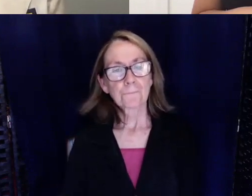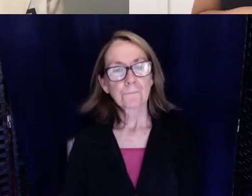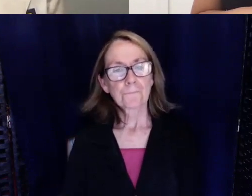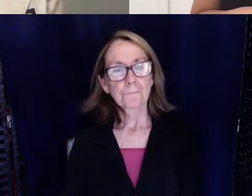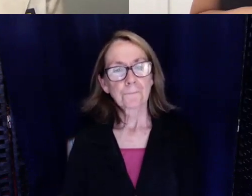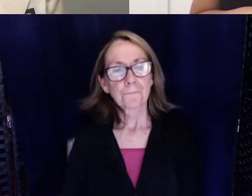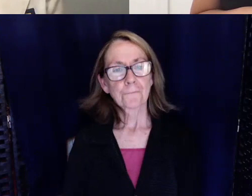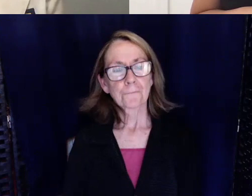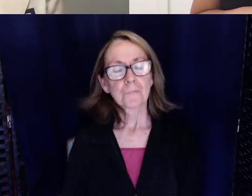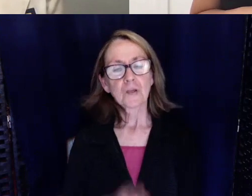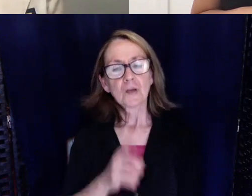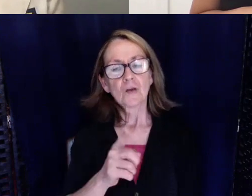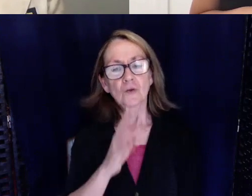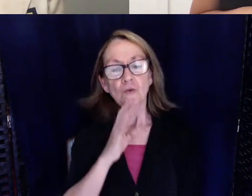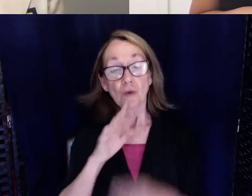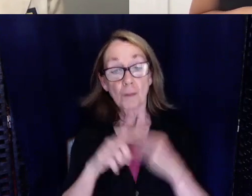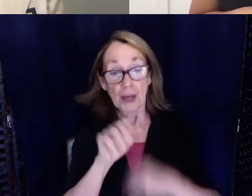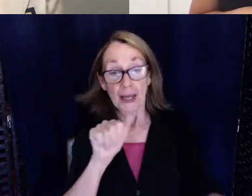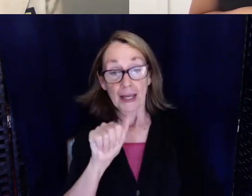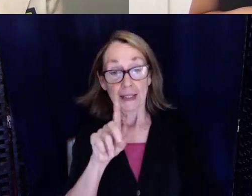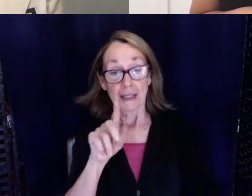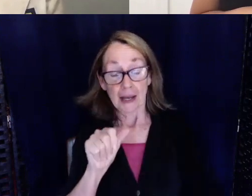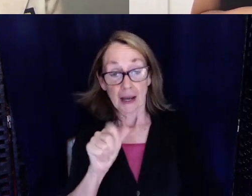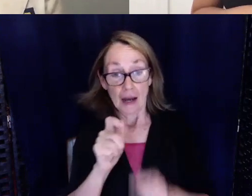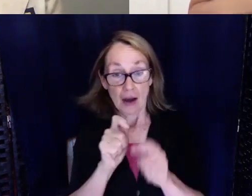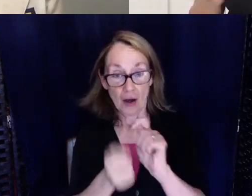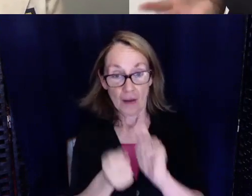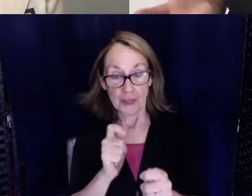you talked a little bit about the ADA and accommodations and we know right now